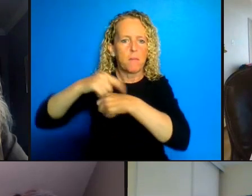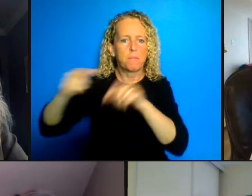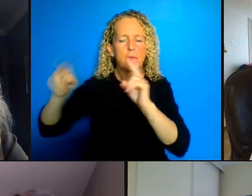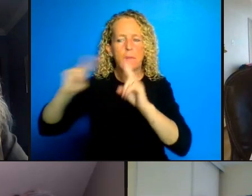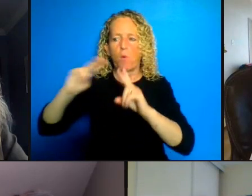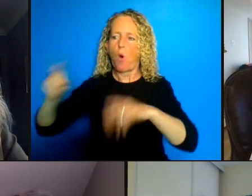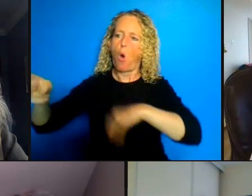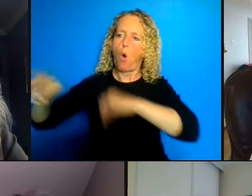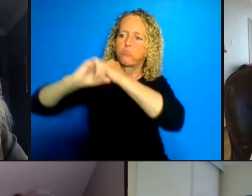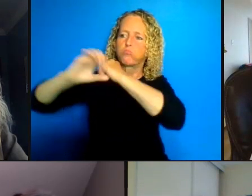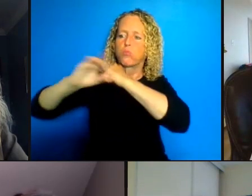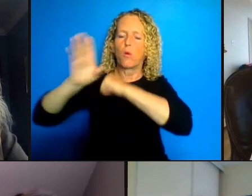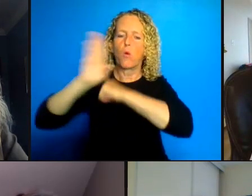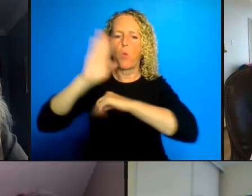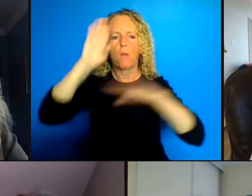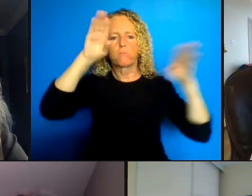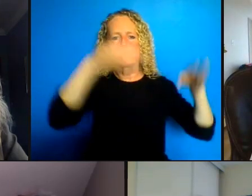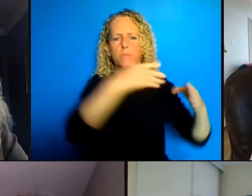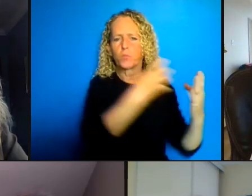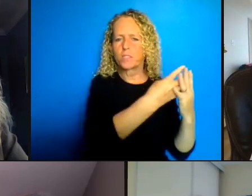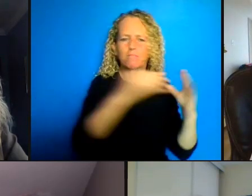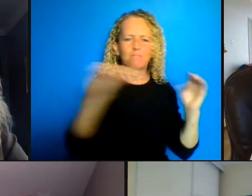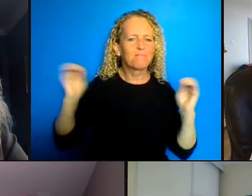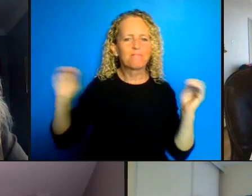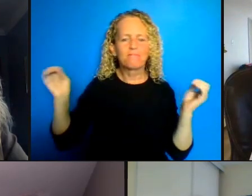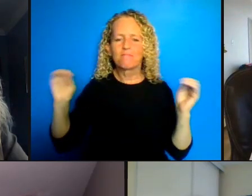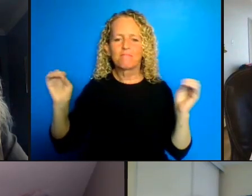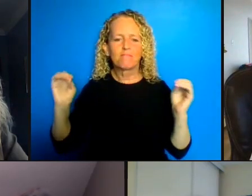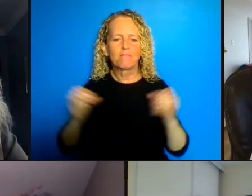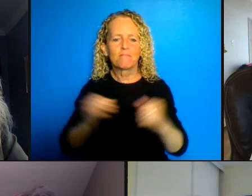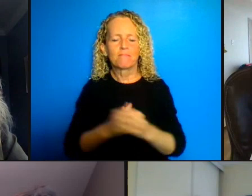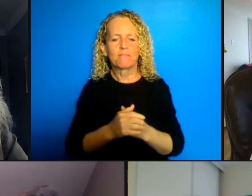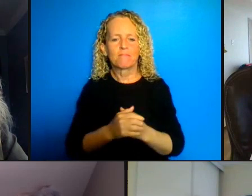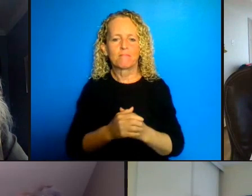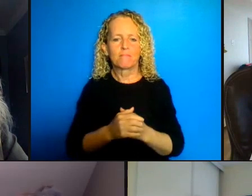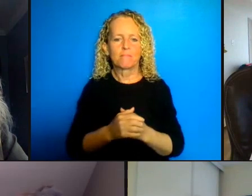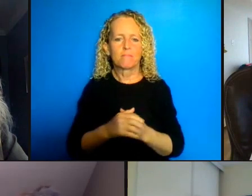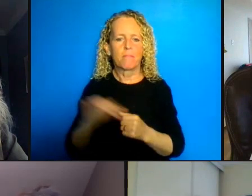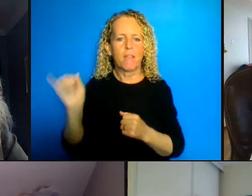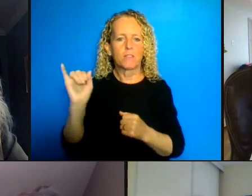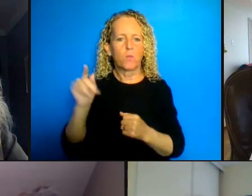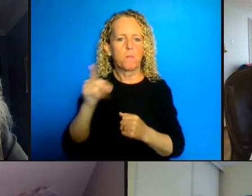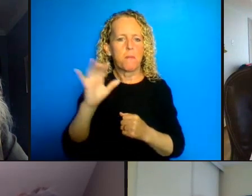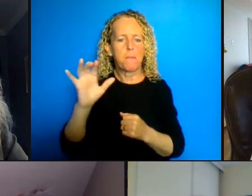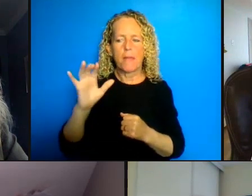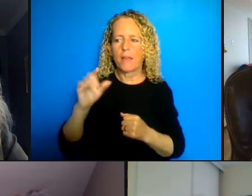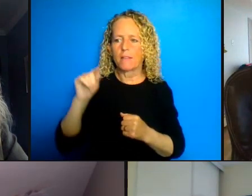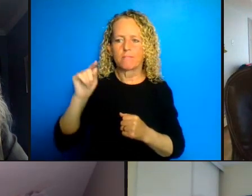on and the public about about sentencing and about punishment so concretely